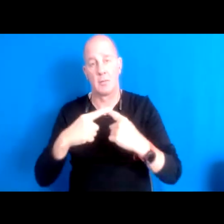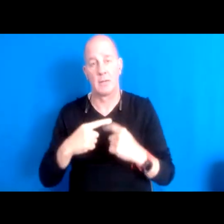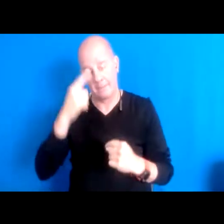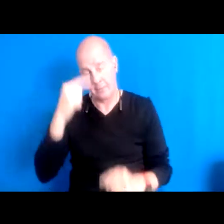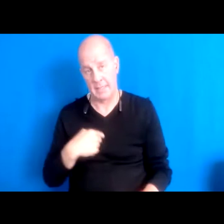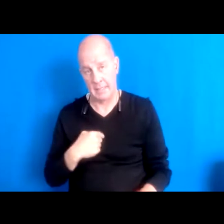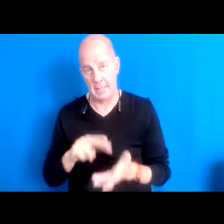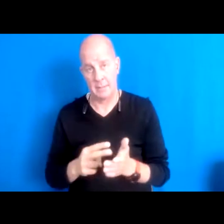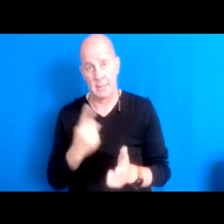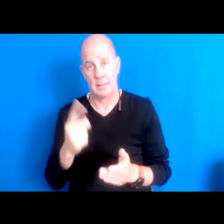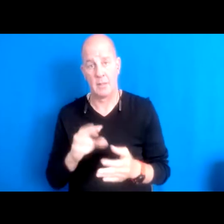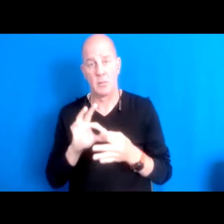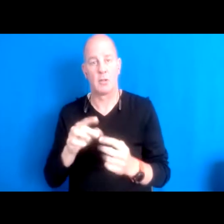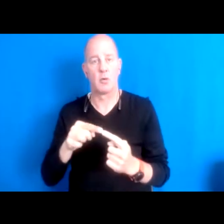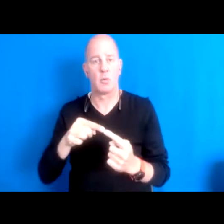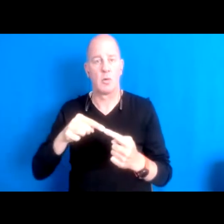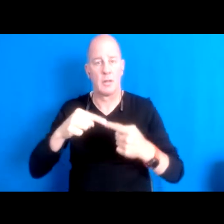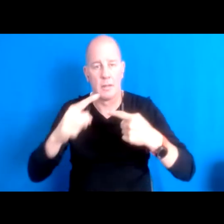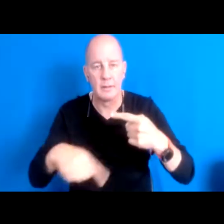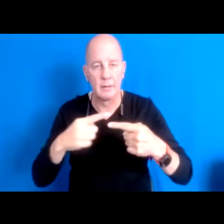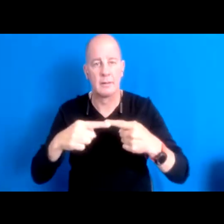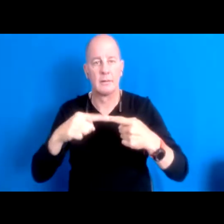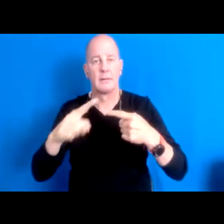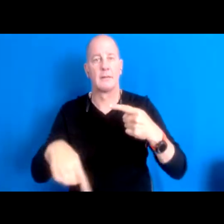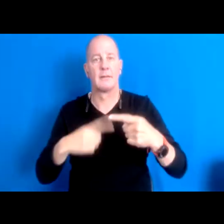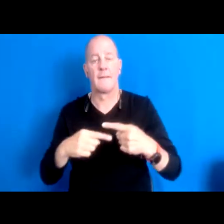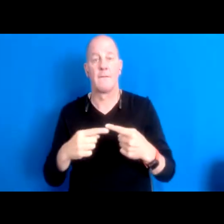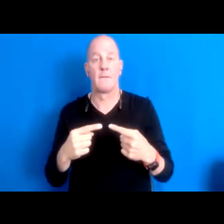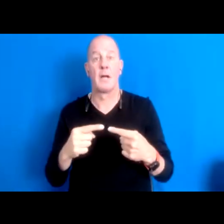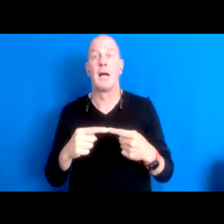cycle cycle of healing 15:57:35 and harm, how that's going to come